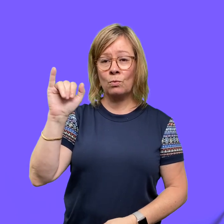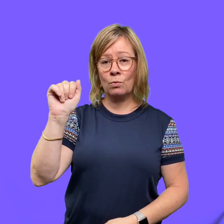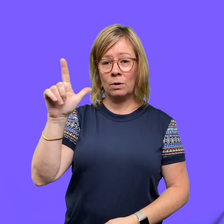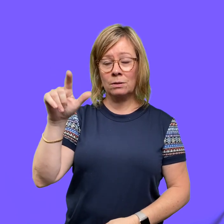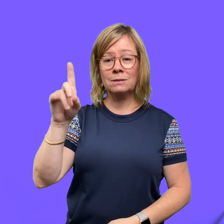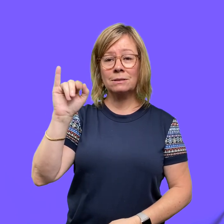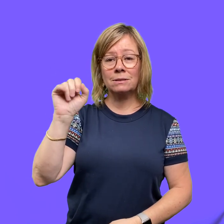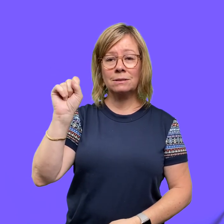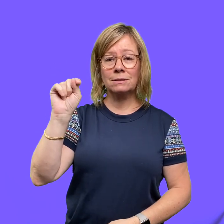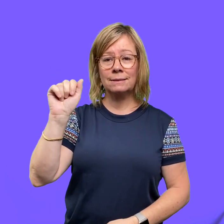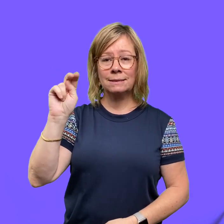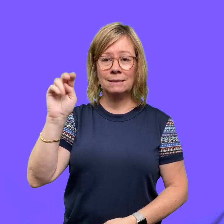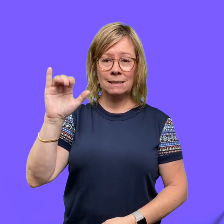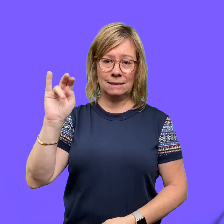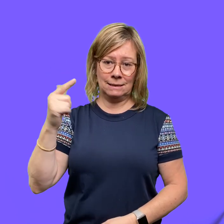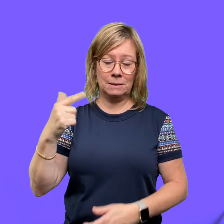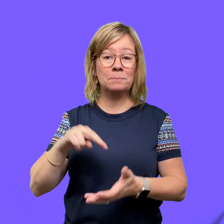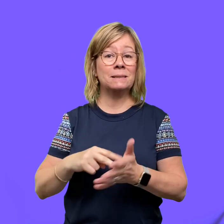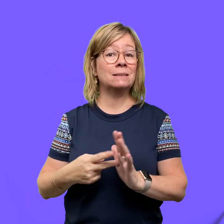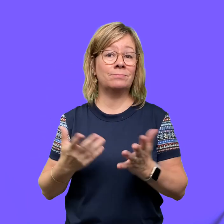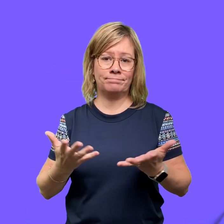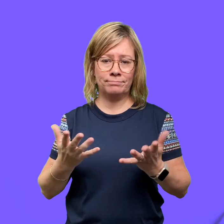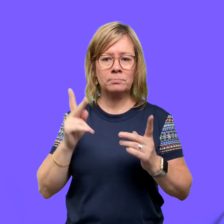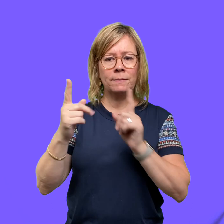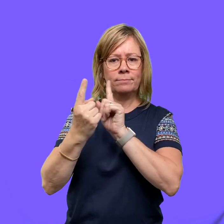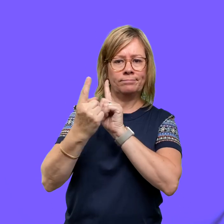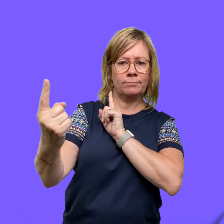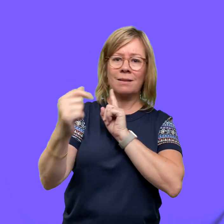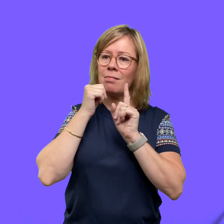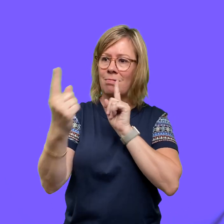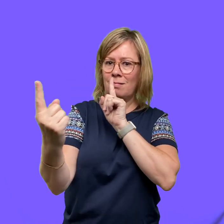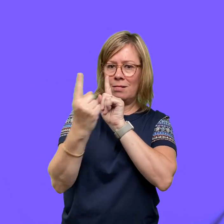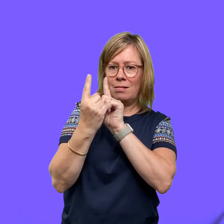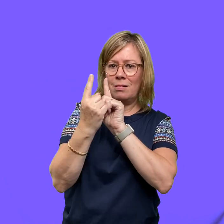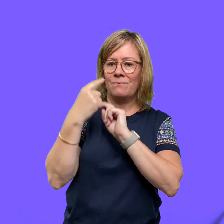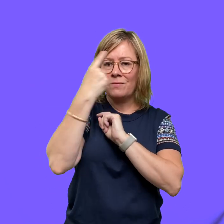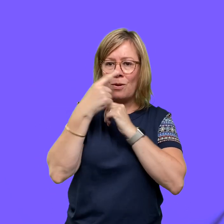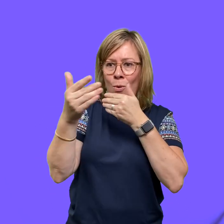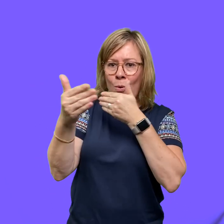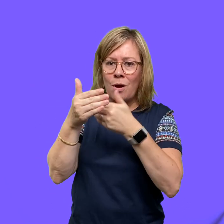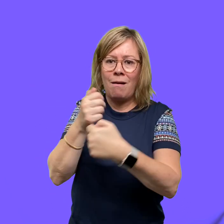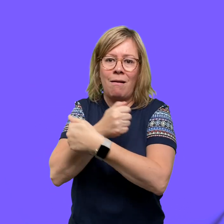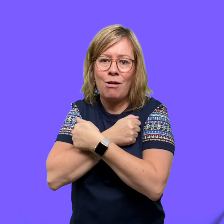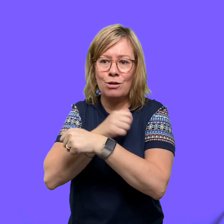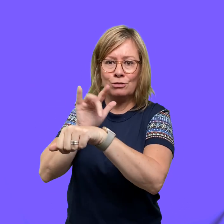Social distancing. This means to avoid close contact with others, including